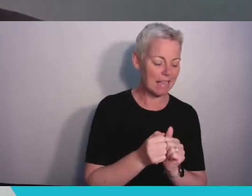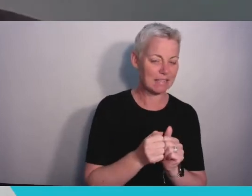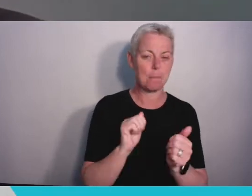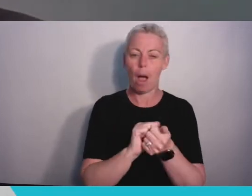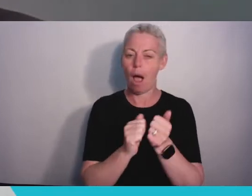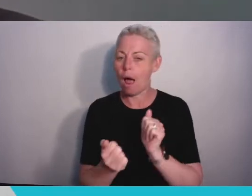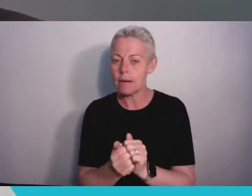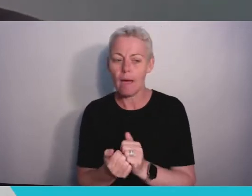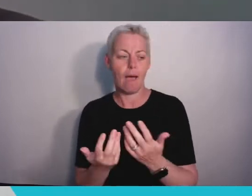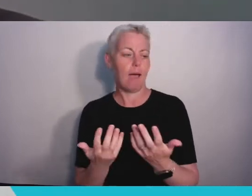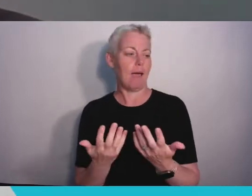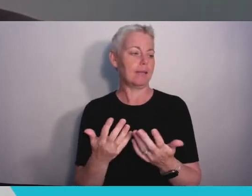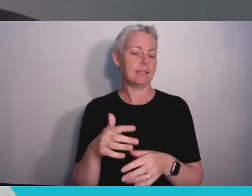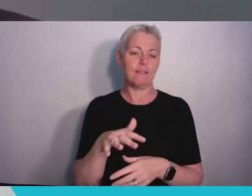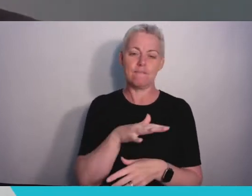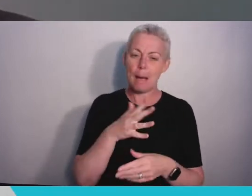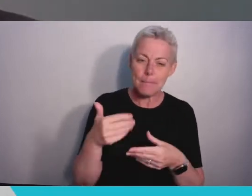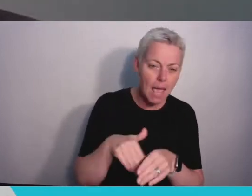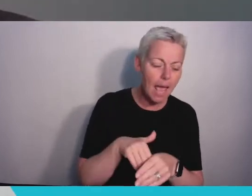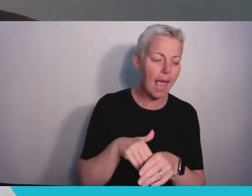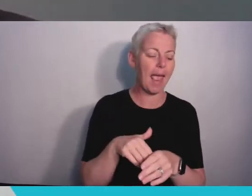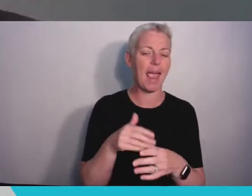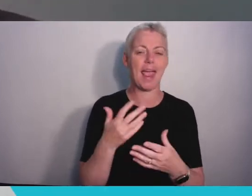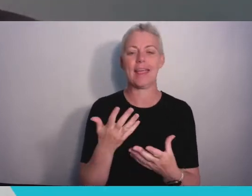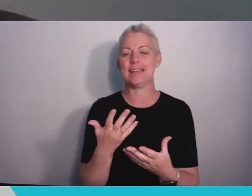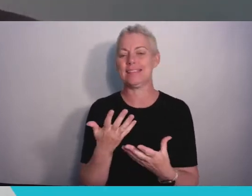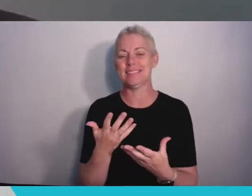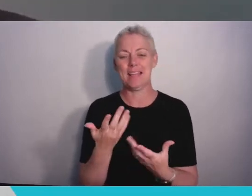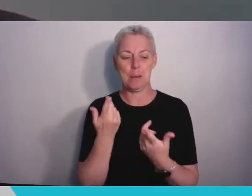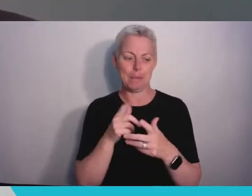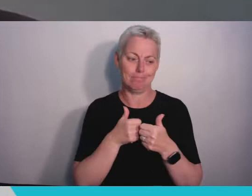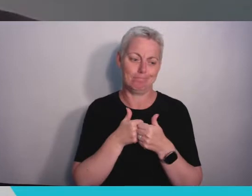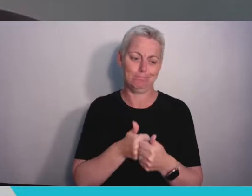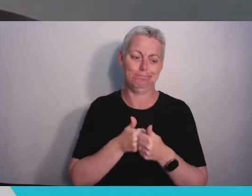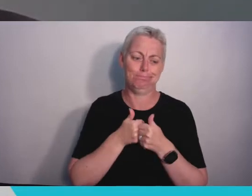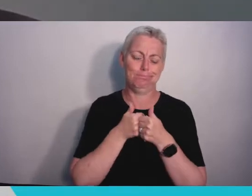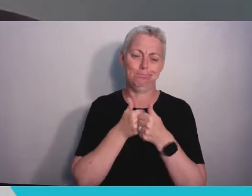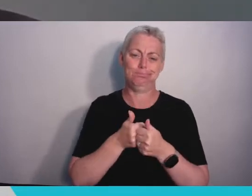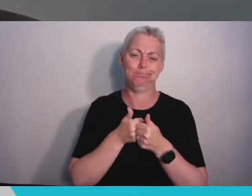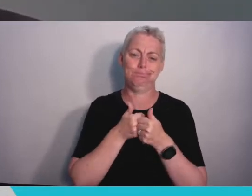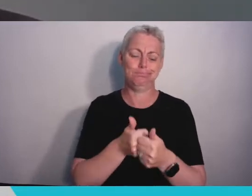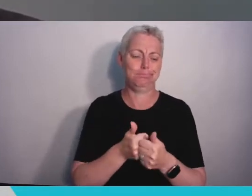travelled the journey with you, who supported you in so many different ways, who've probably